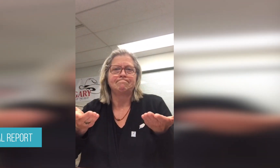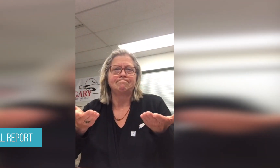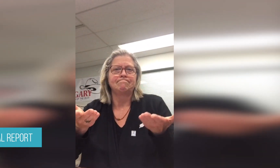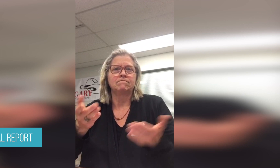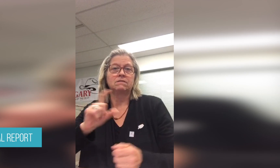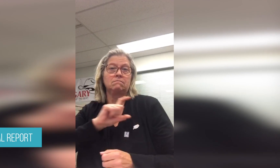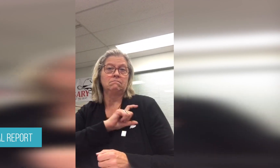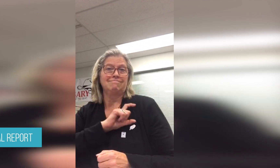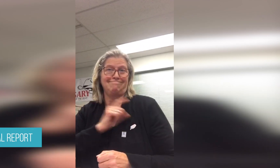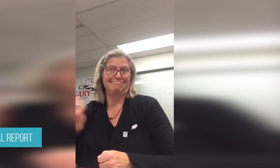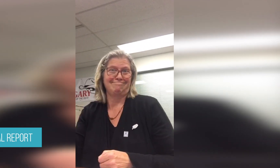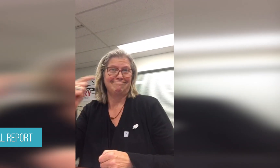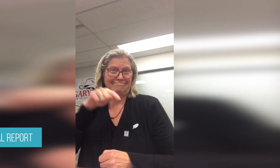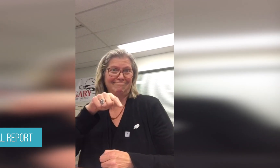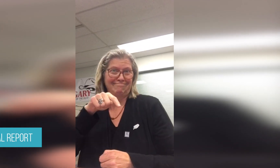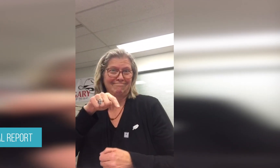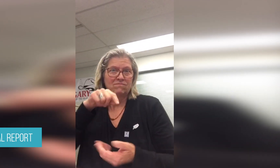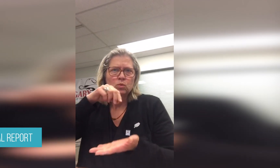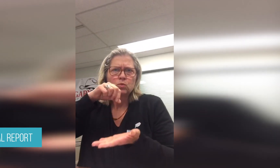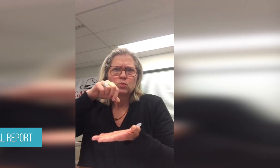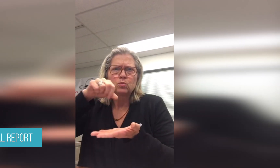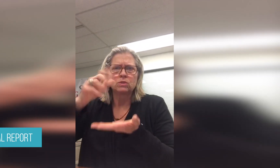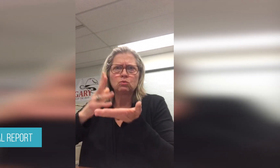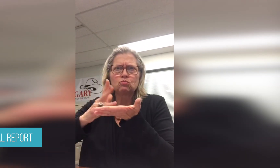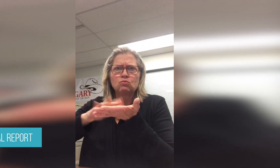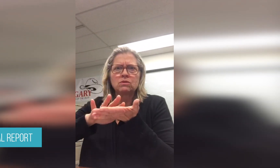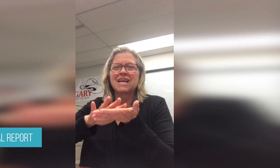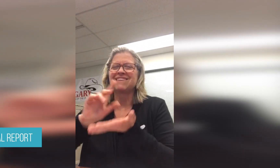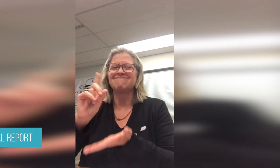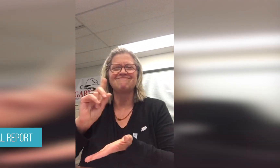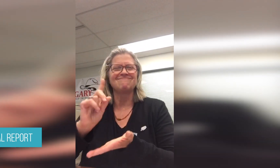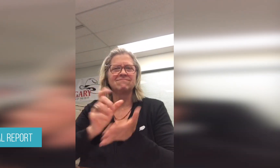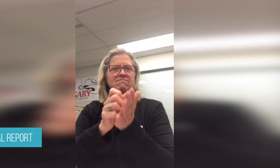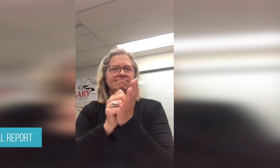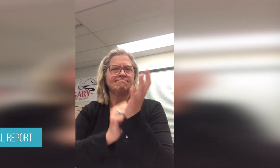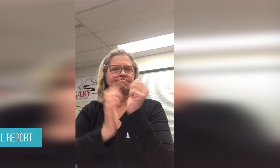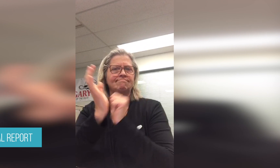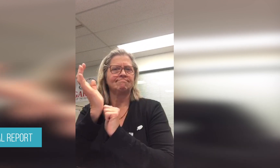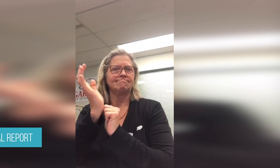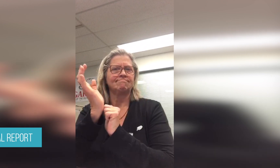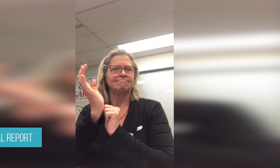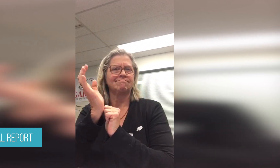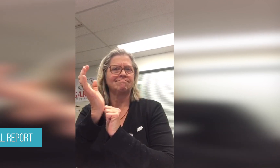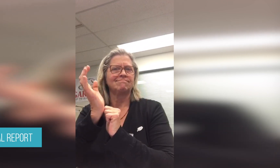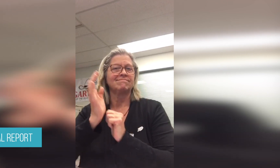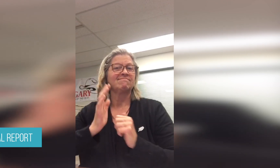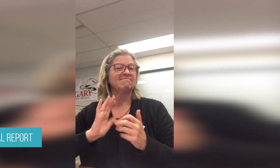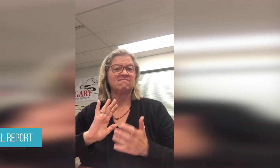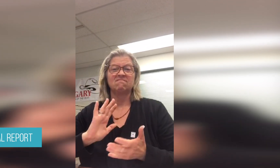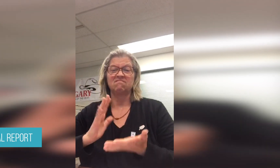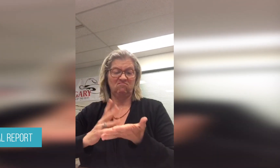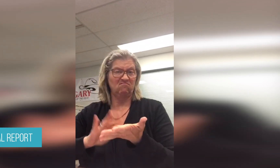to identify the robber as they did not find any fingerprints.